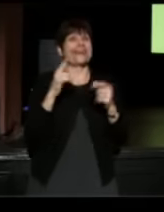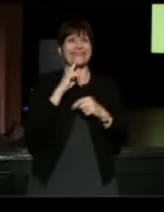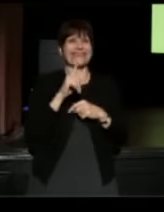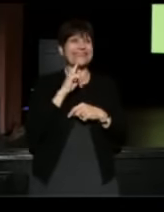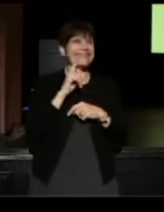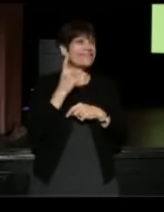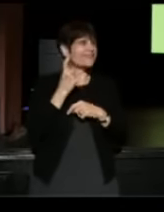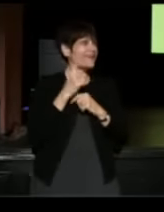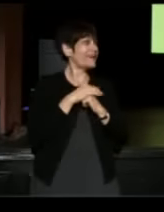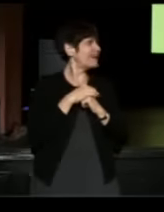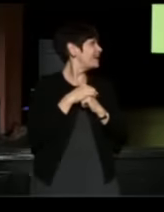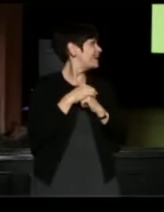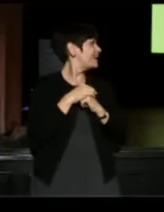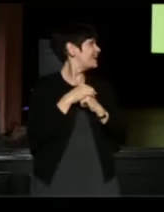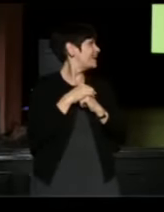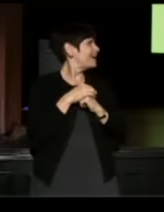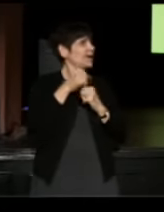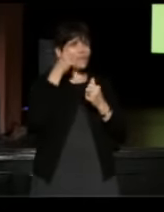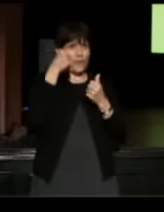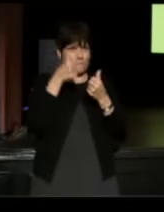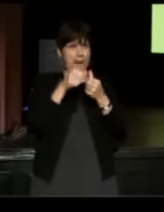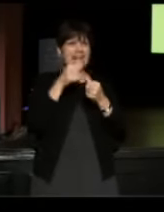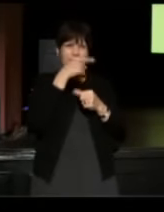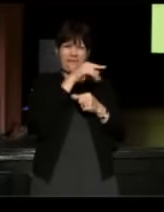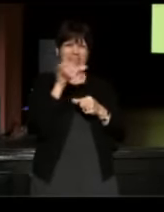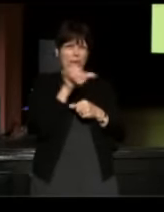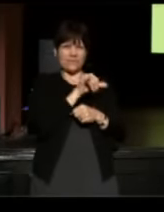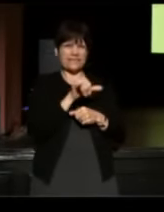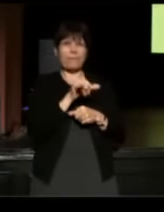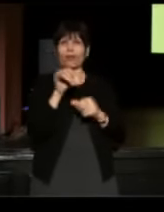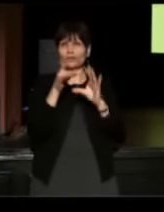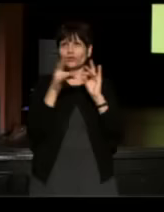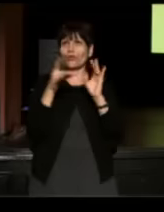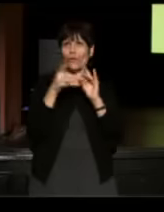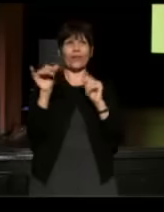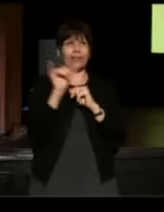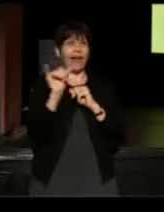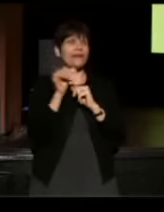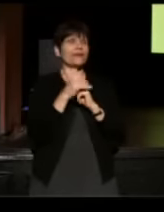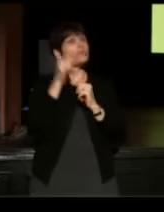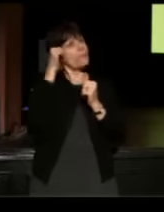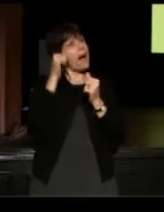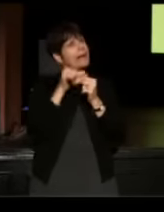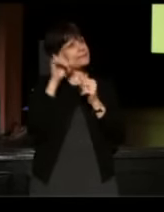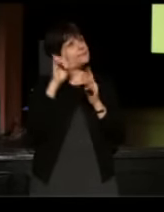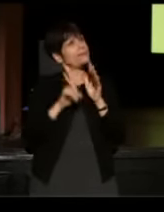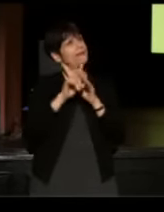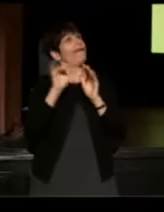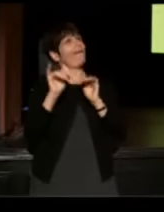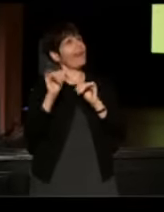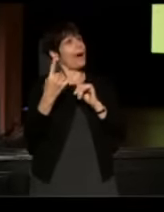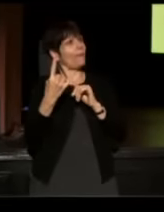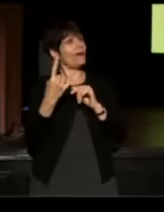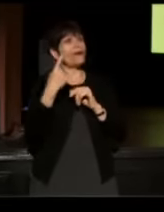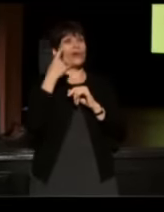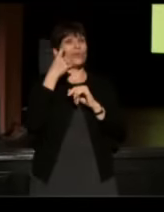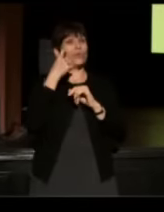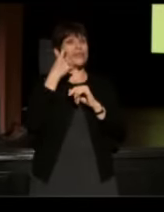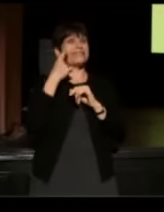and this is just because it kind of reminds me of that one a little bit. We have a couple of very recent initiatives.